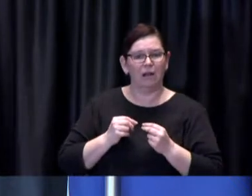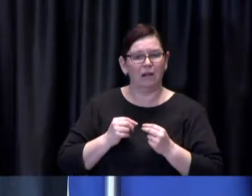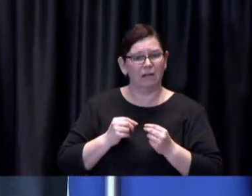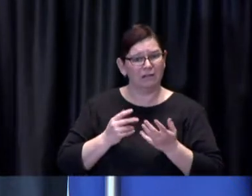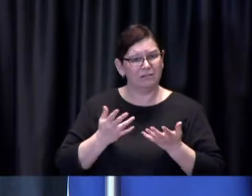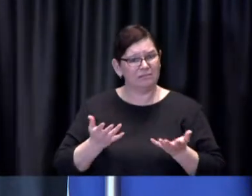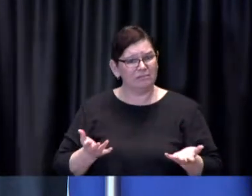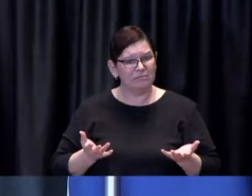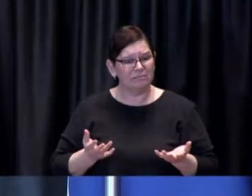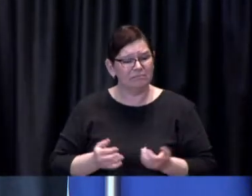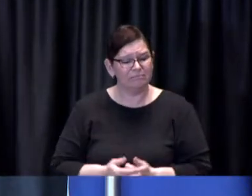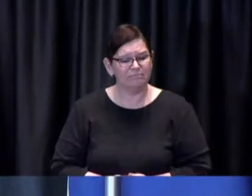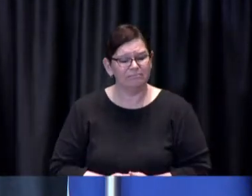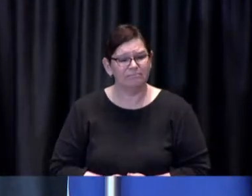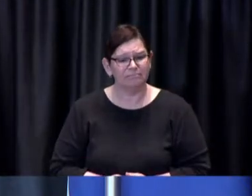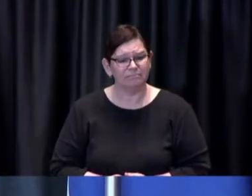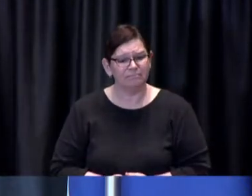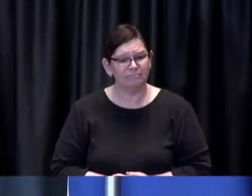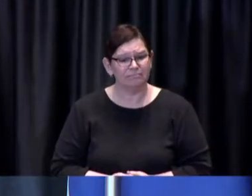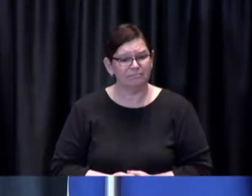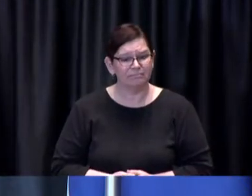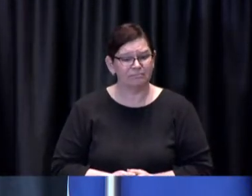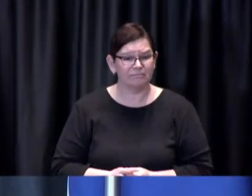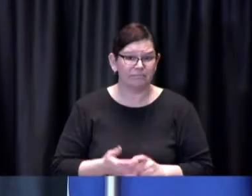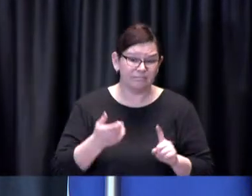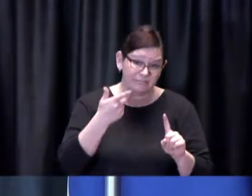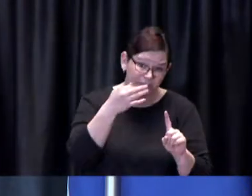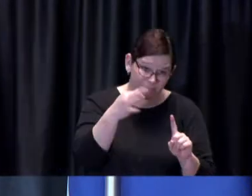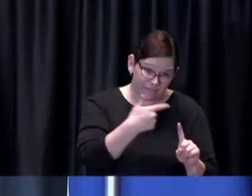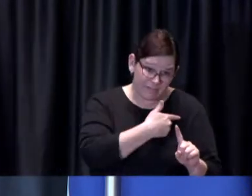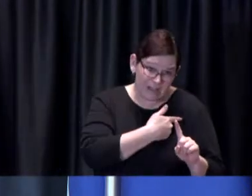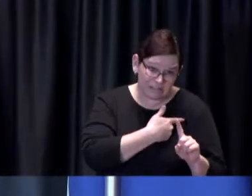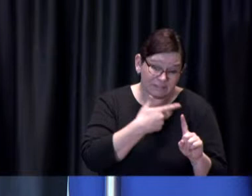If you've had yours, please don't gamble with it yet,